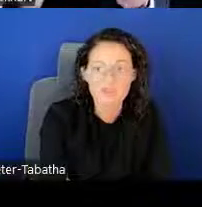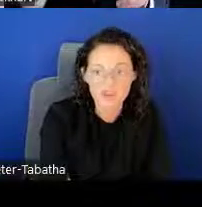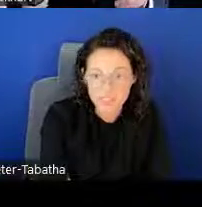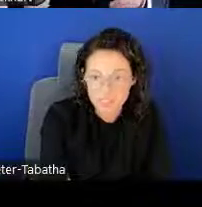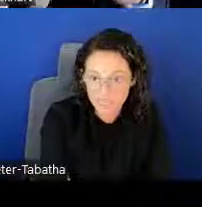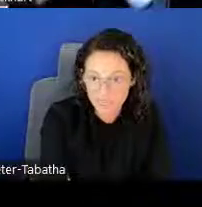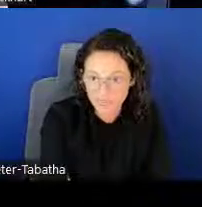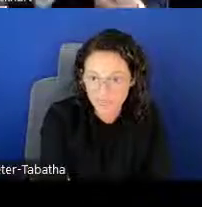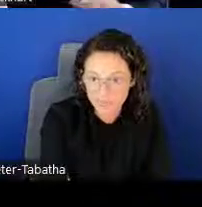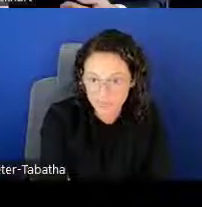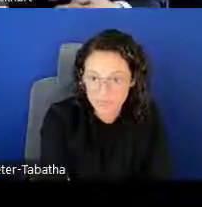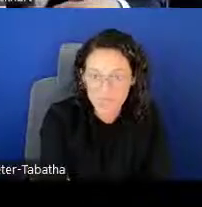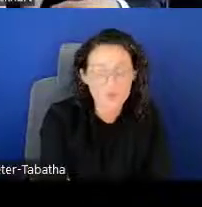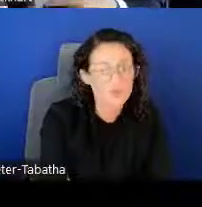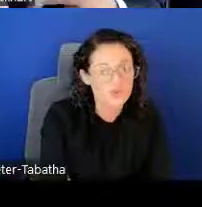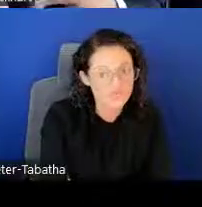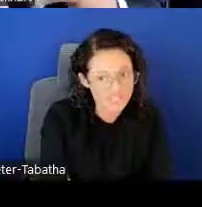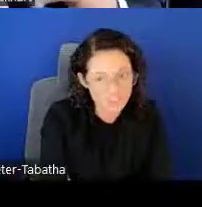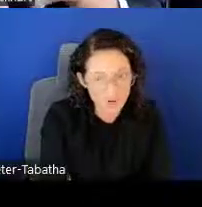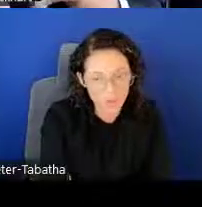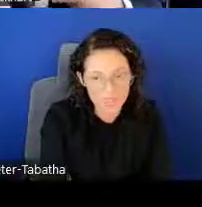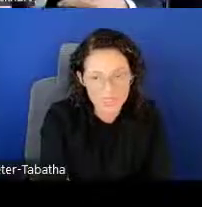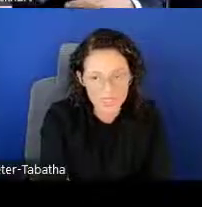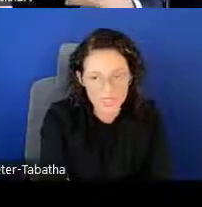First thing, you should visit our website.